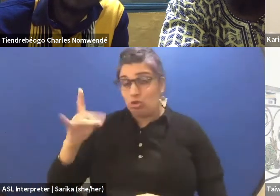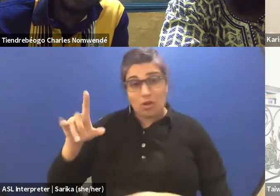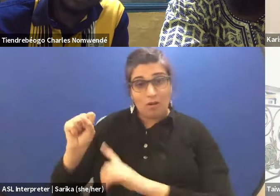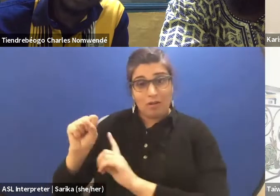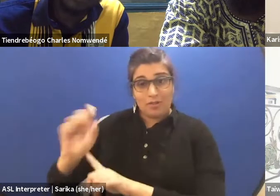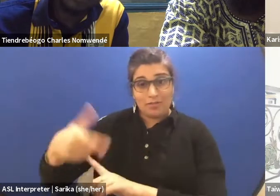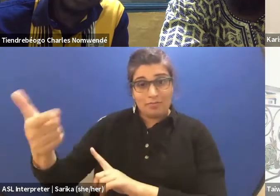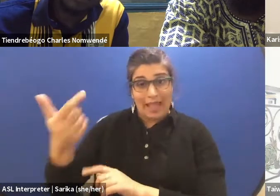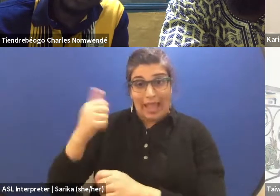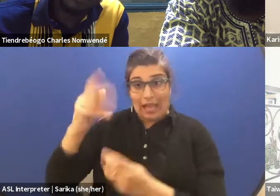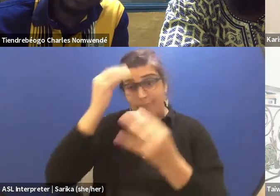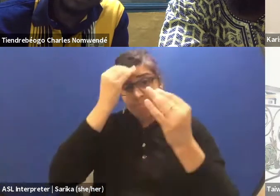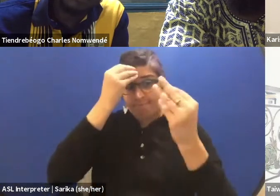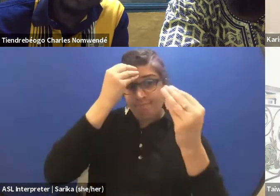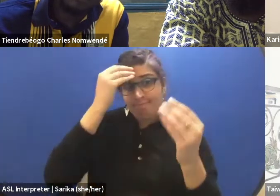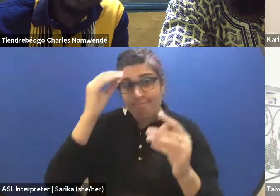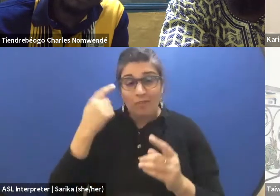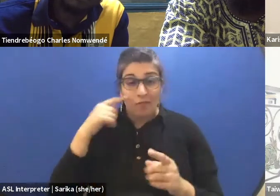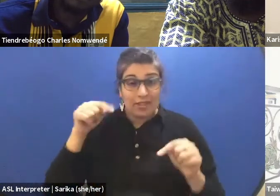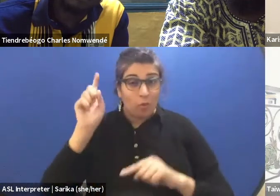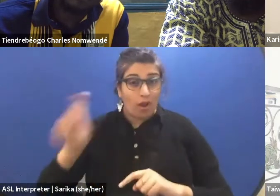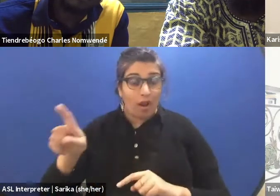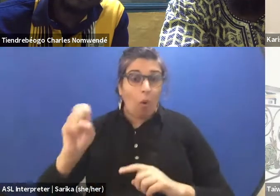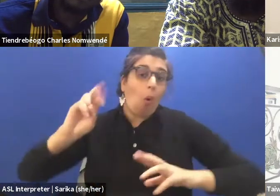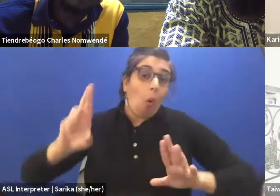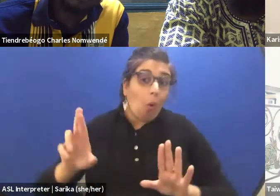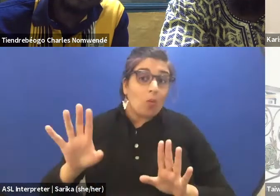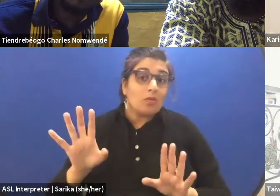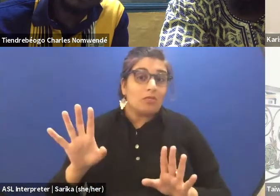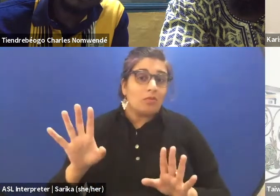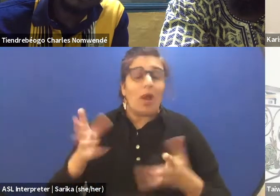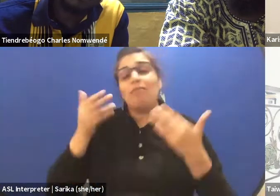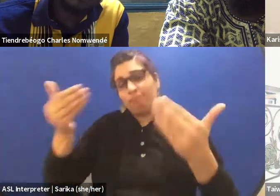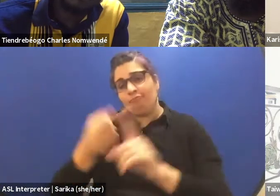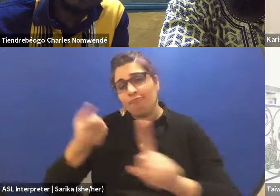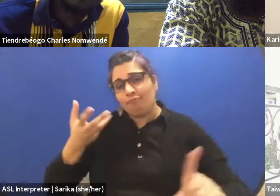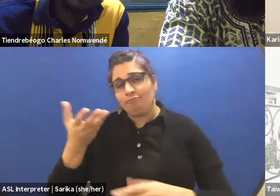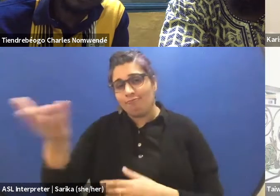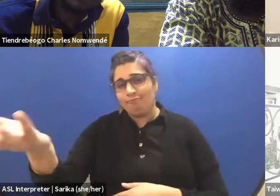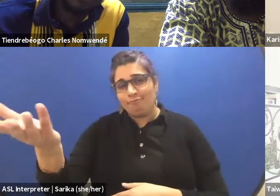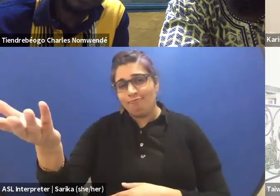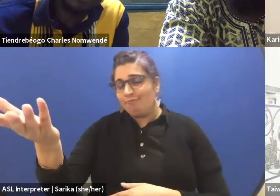any thoughts to this question or... We would love to hear your thoughts. In another way, we would love to hear your thoughts